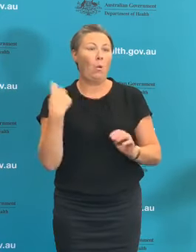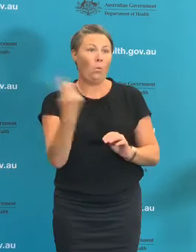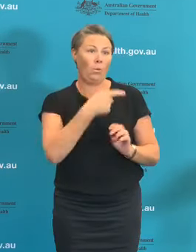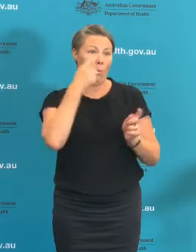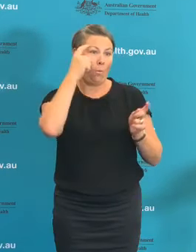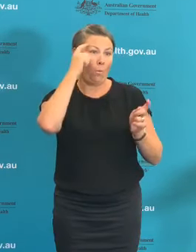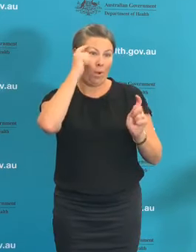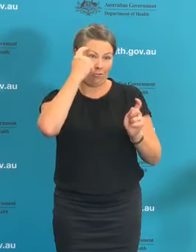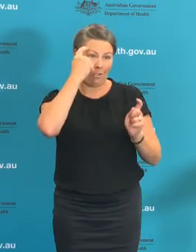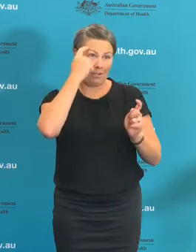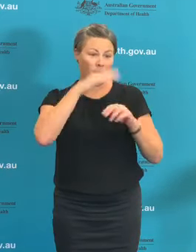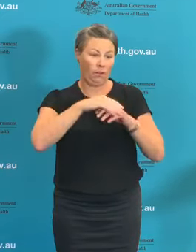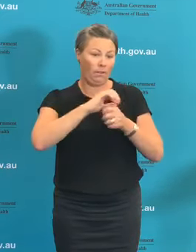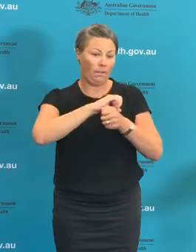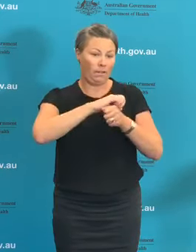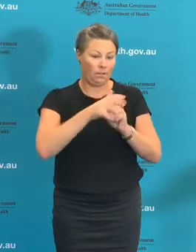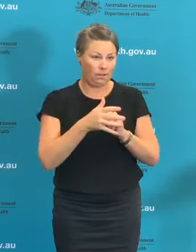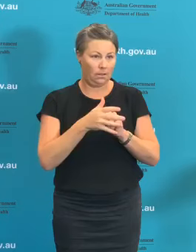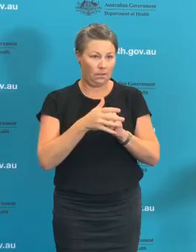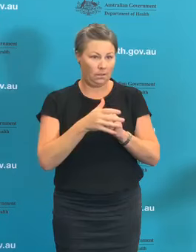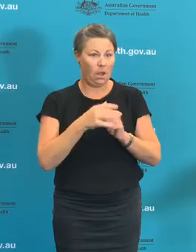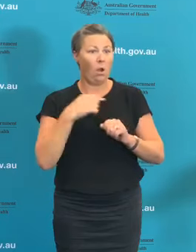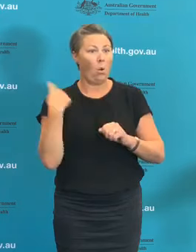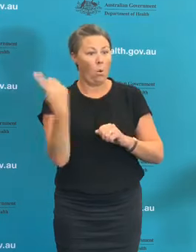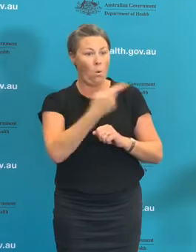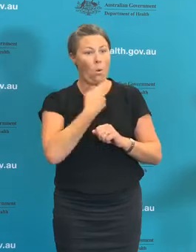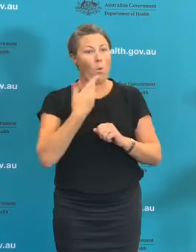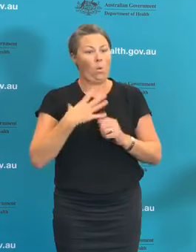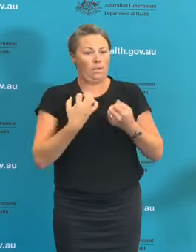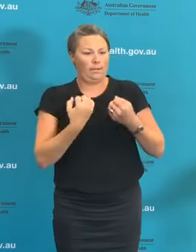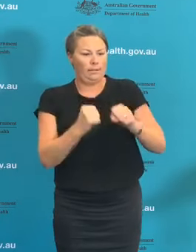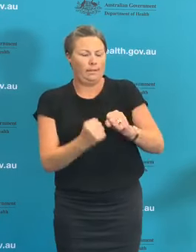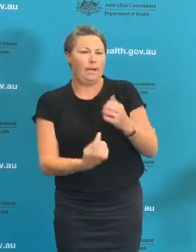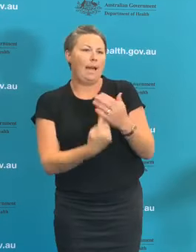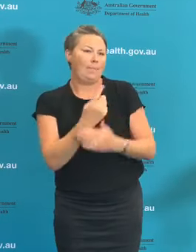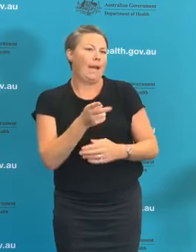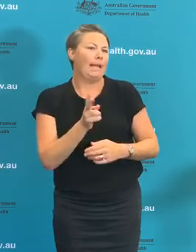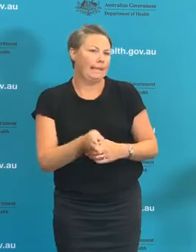the need to do as well as we can next time. JOURNALIST: One of the problems Australia has had in